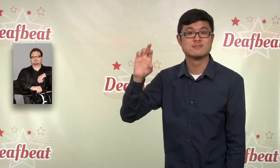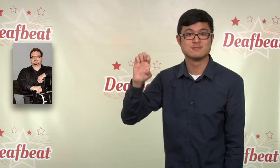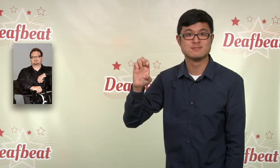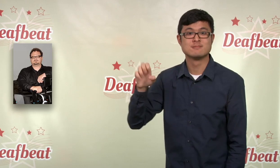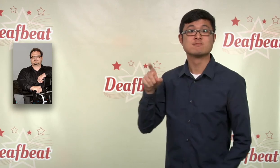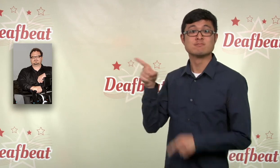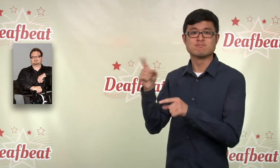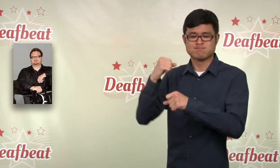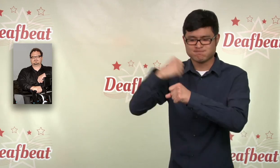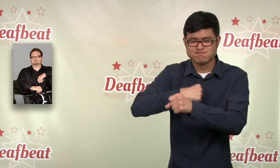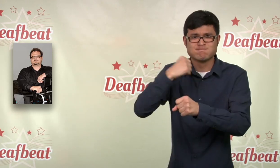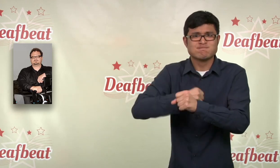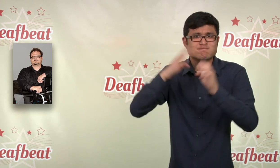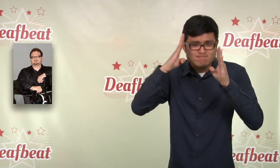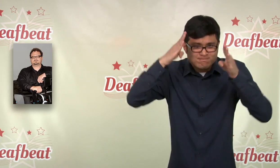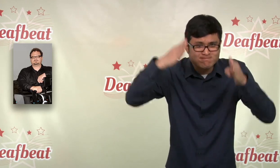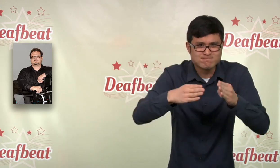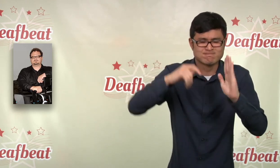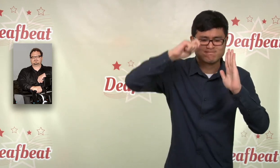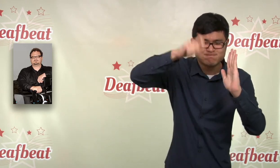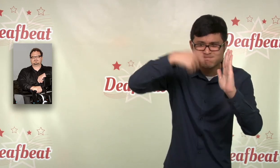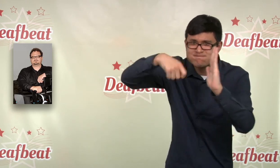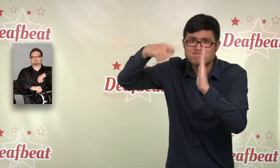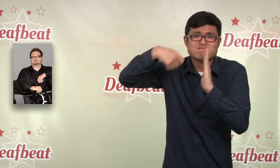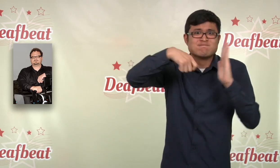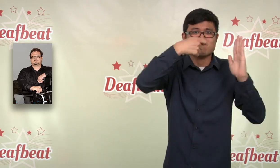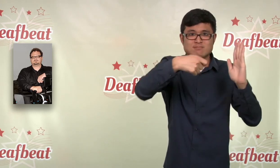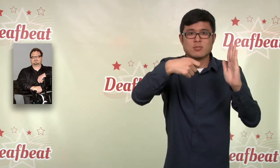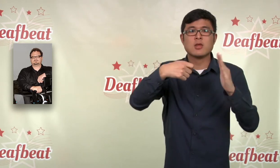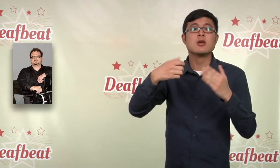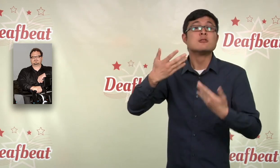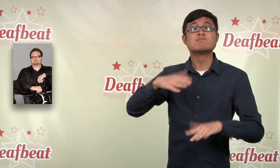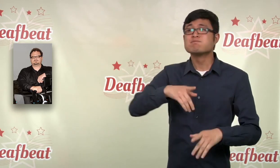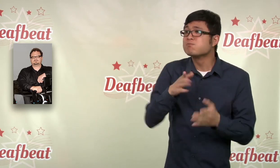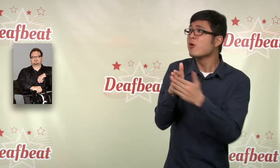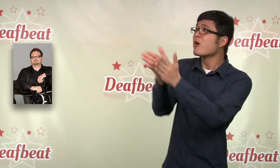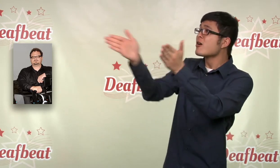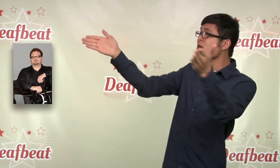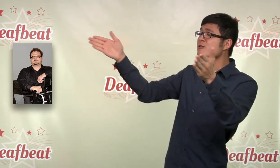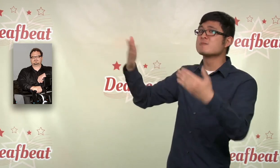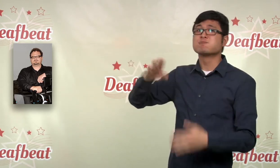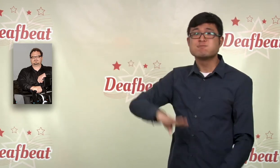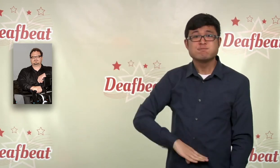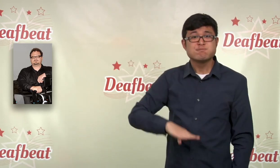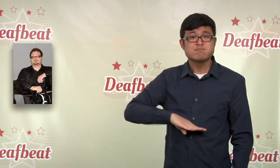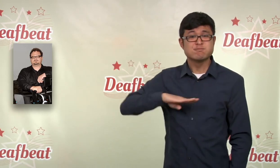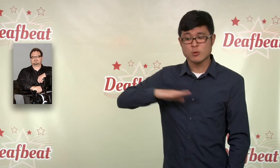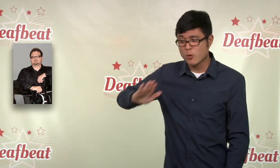and old, Their films inspire people to do